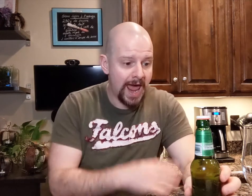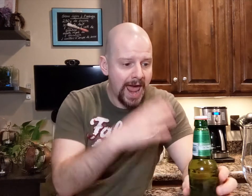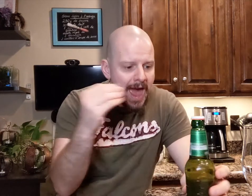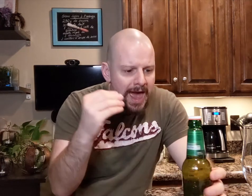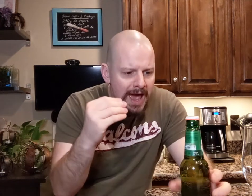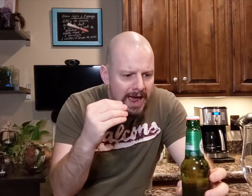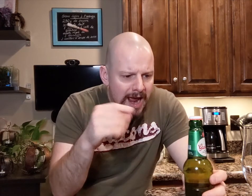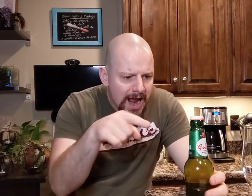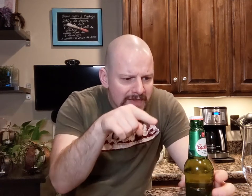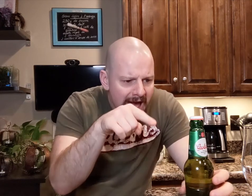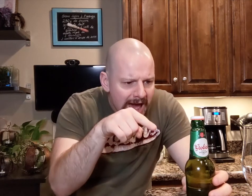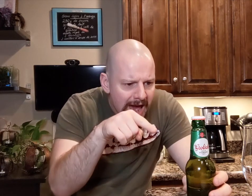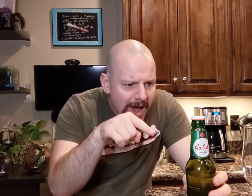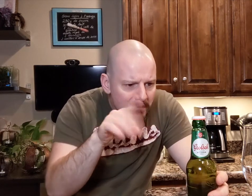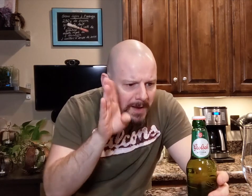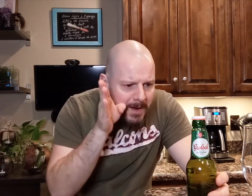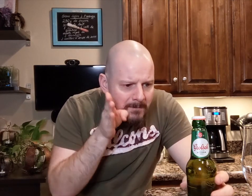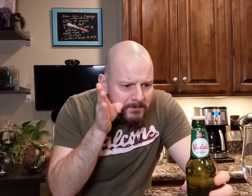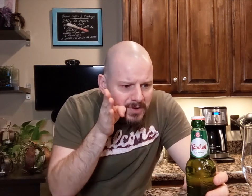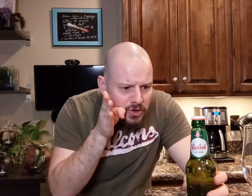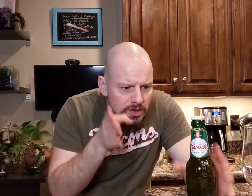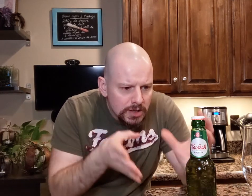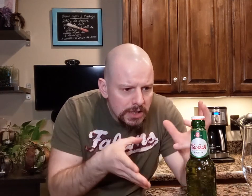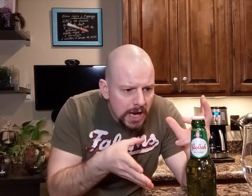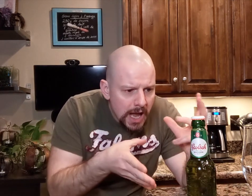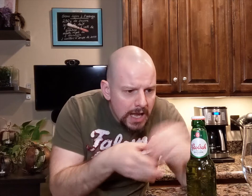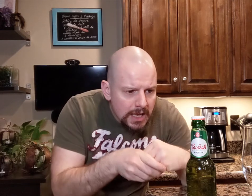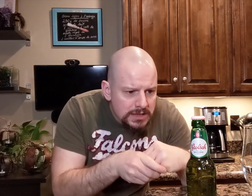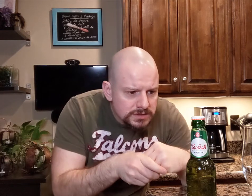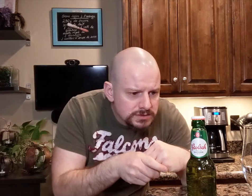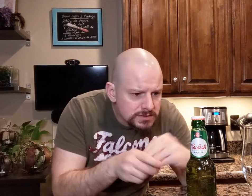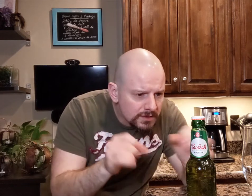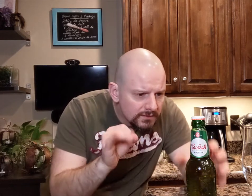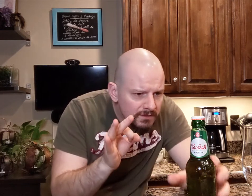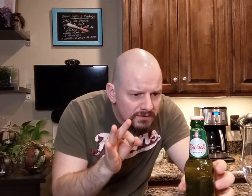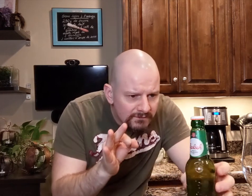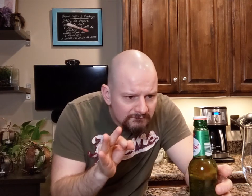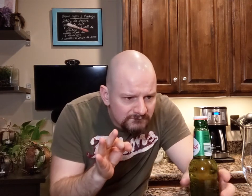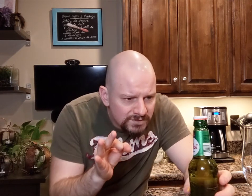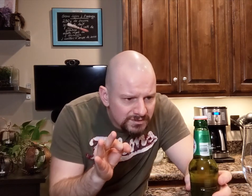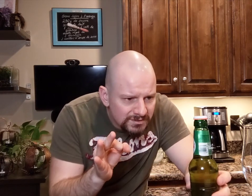and that beer consist of...